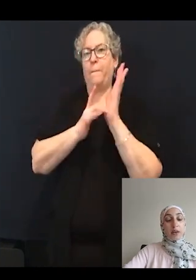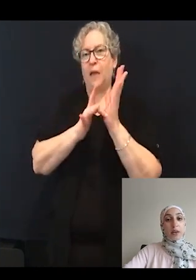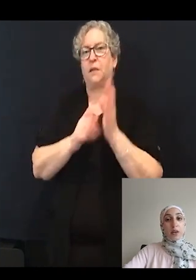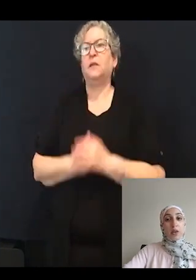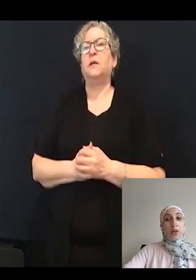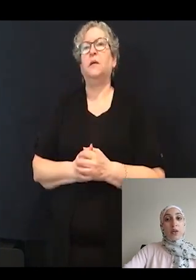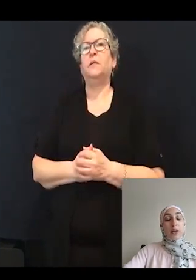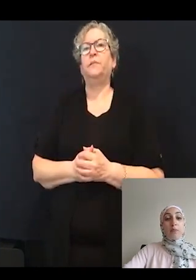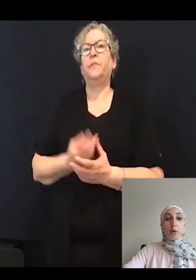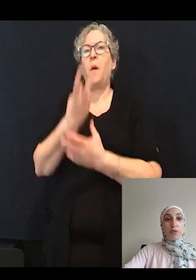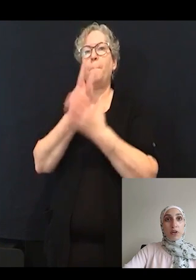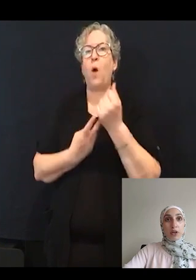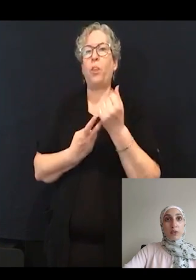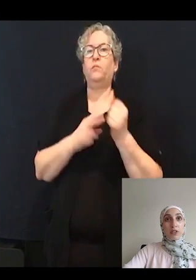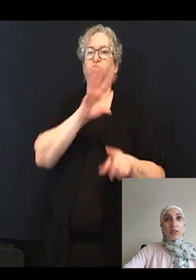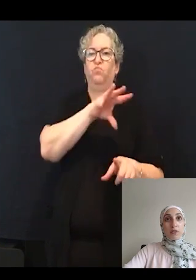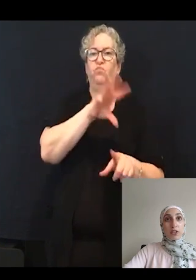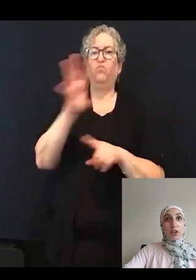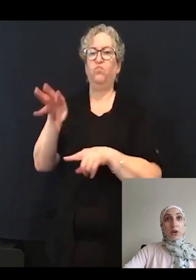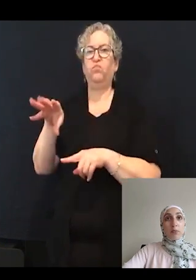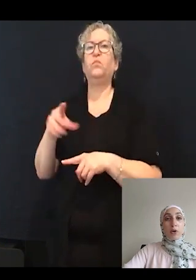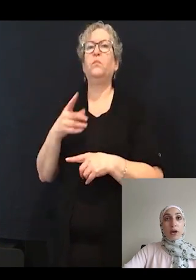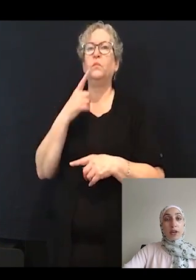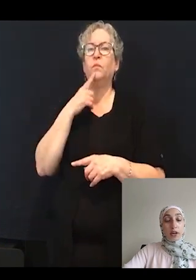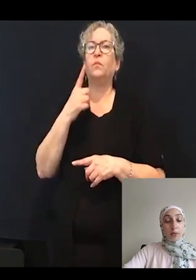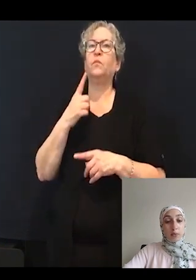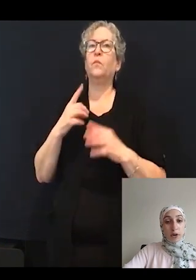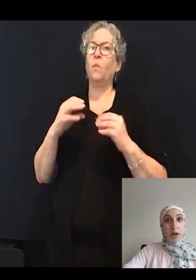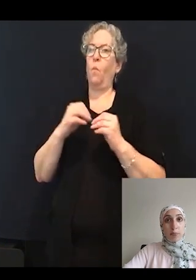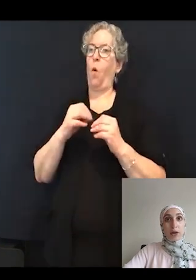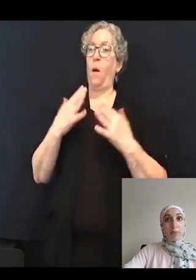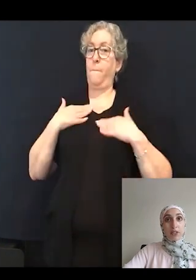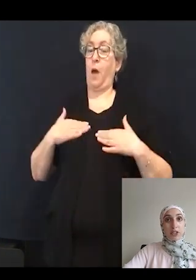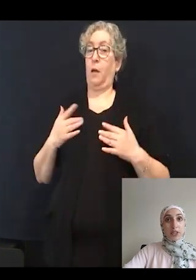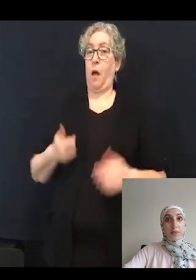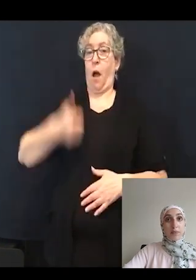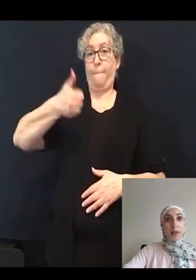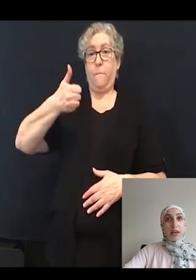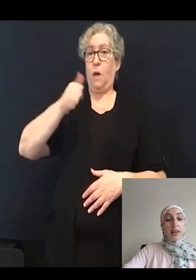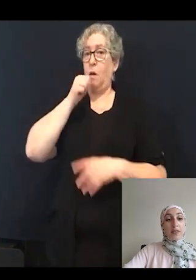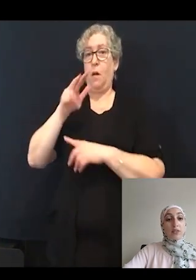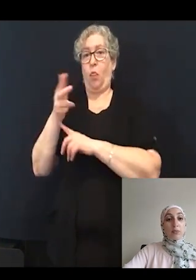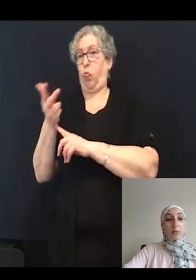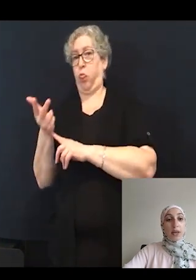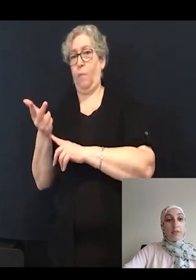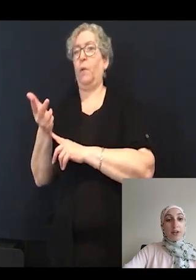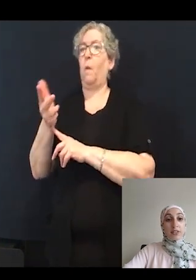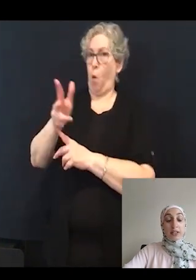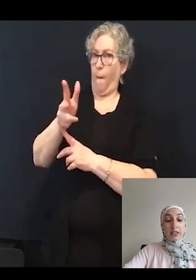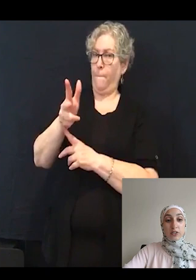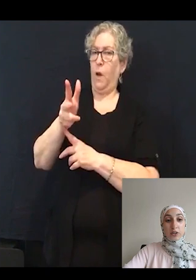In both videos, the fish are in a more upright position and the swimming behavior is less circular.